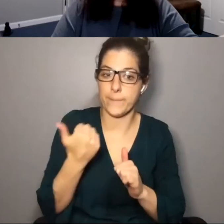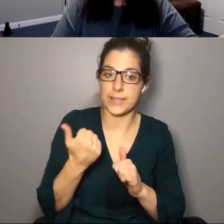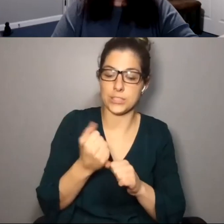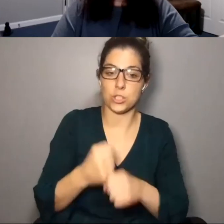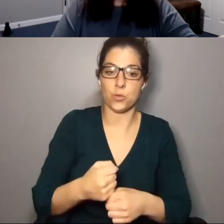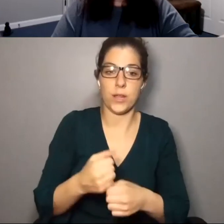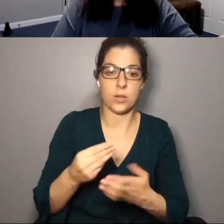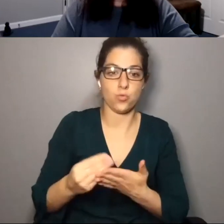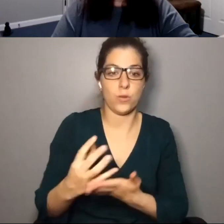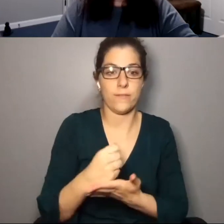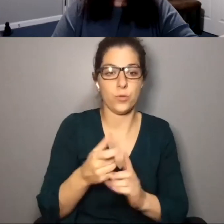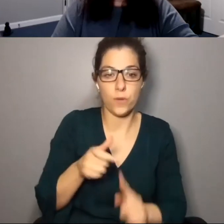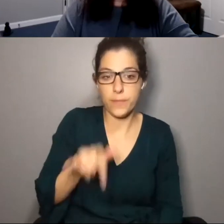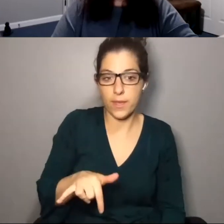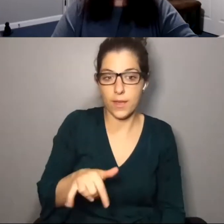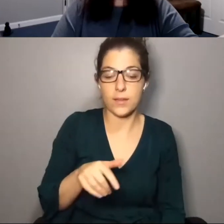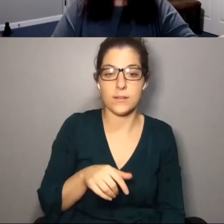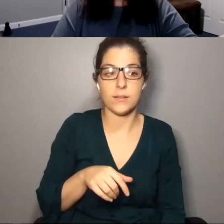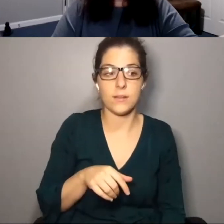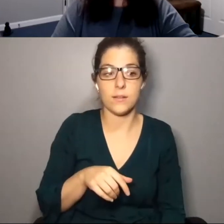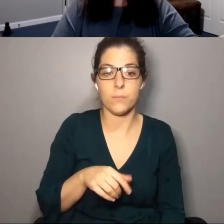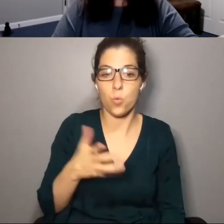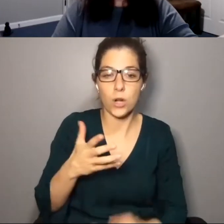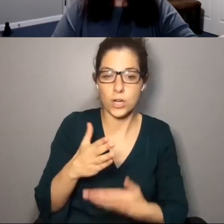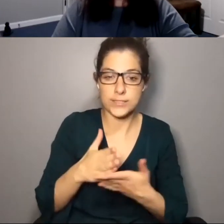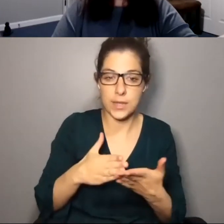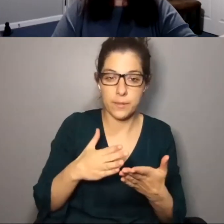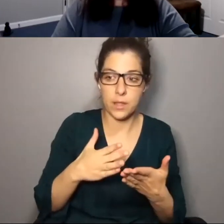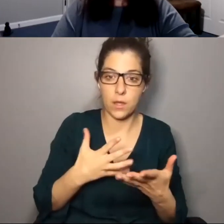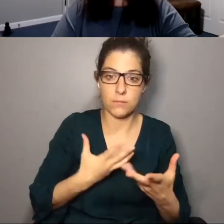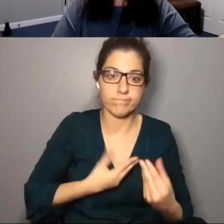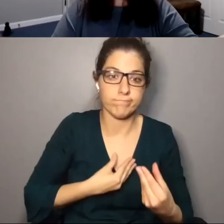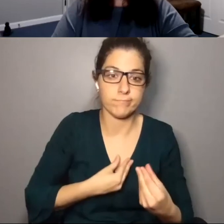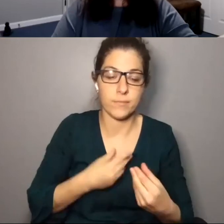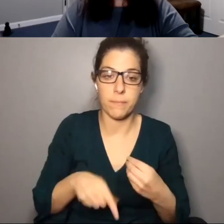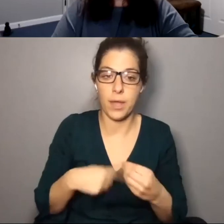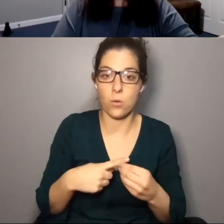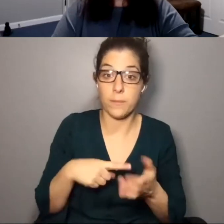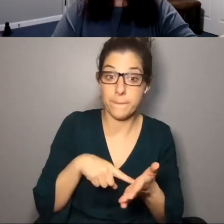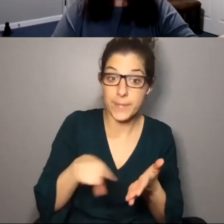revenue from it, right? What are some of the sentiments around paying